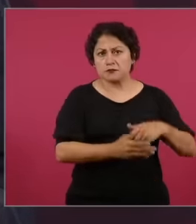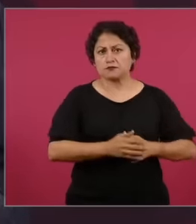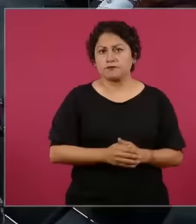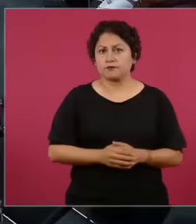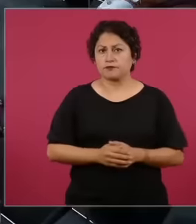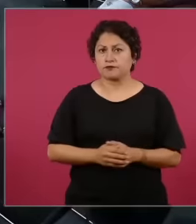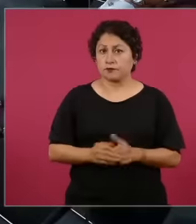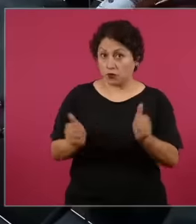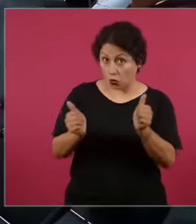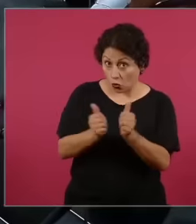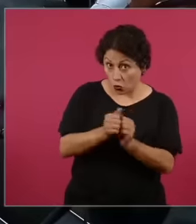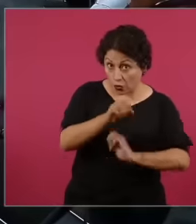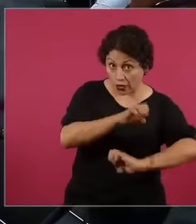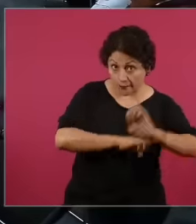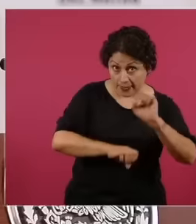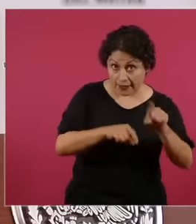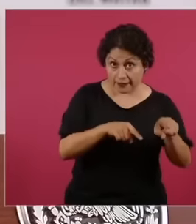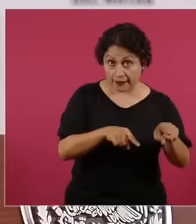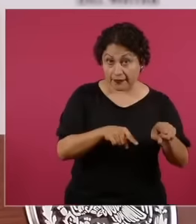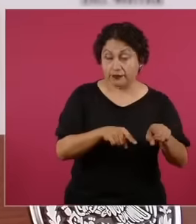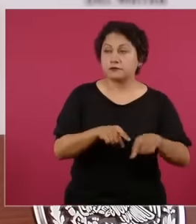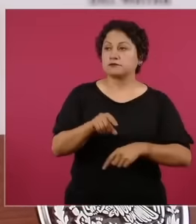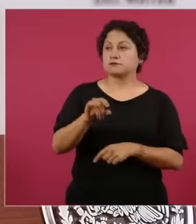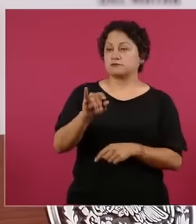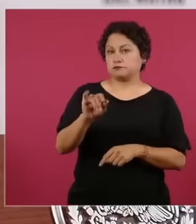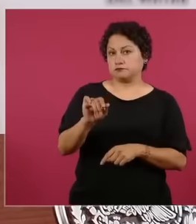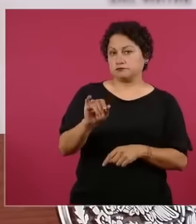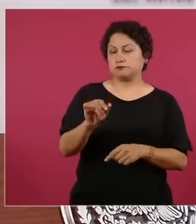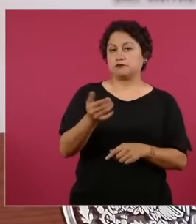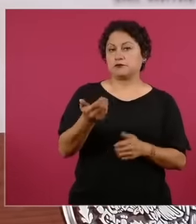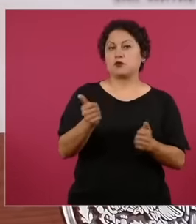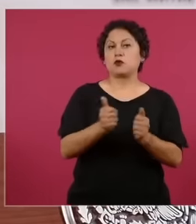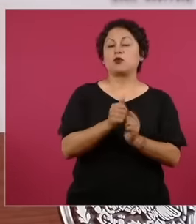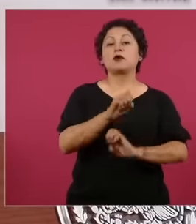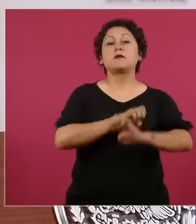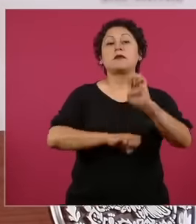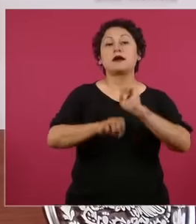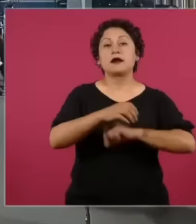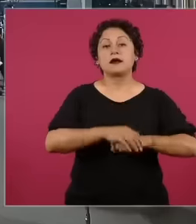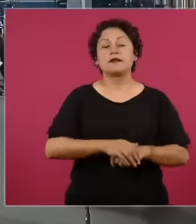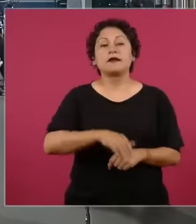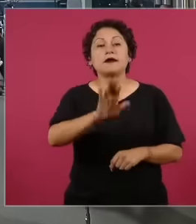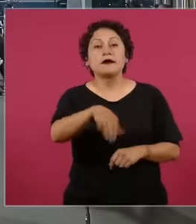with the embassy with the embassy and with and that of Canada also president with that